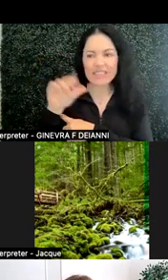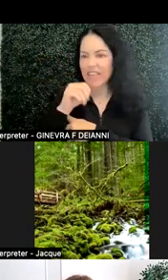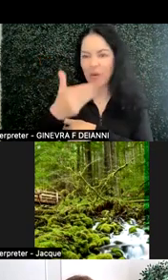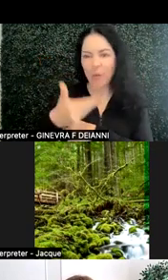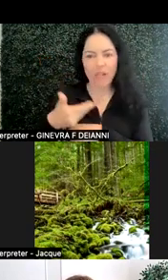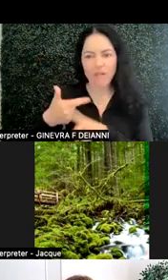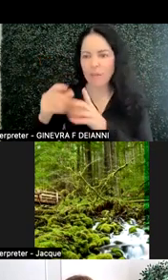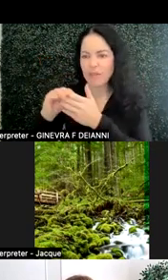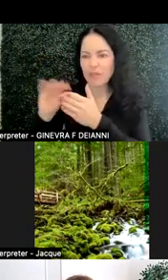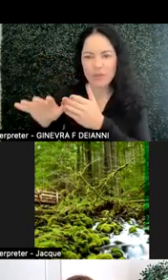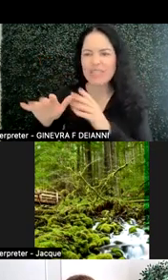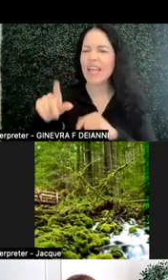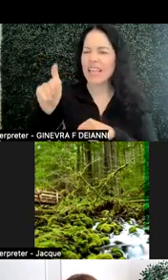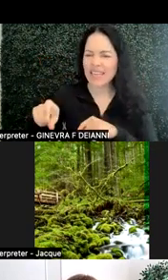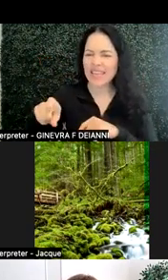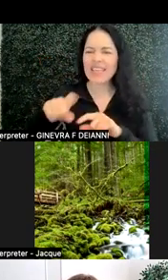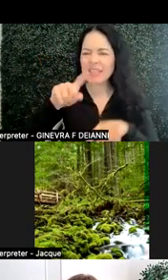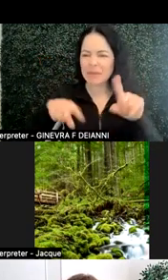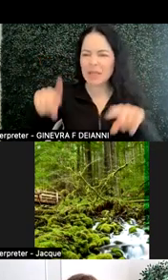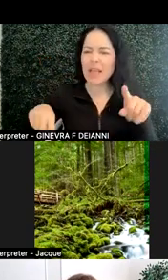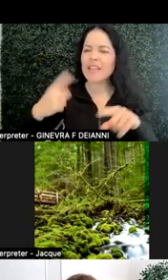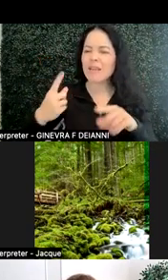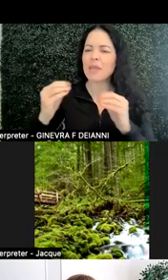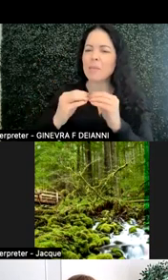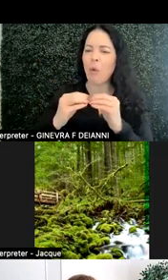There needed to be something more applied and something more